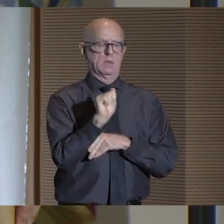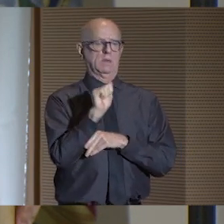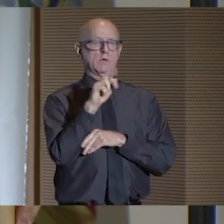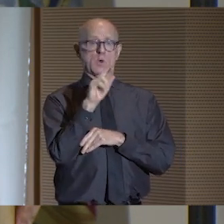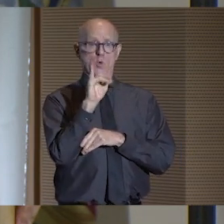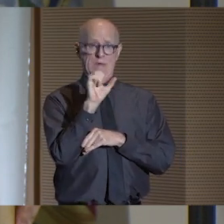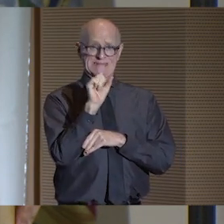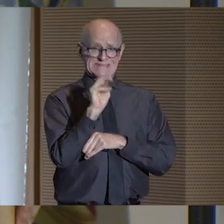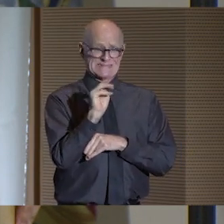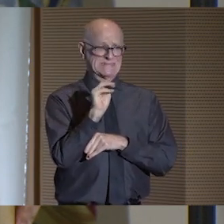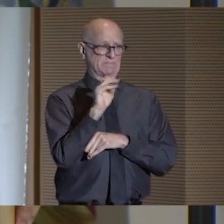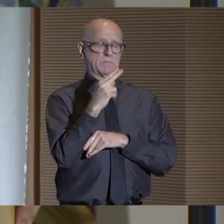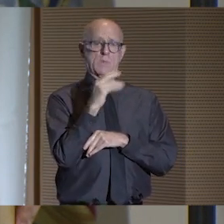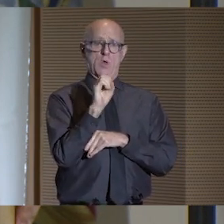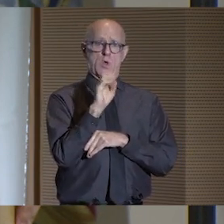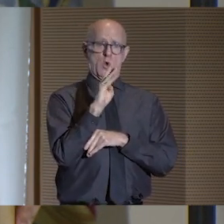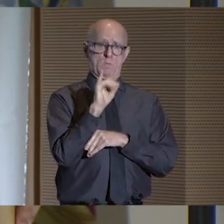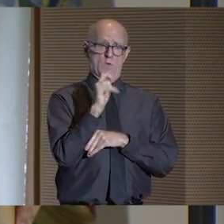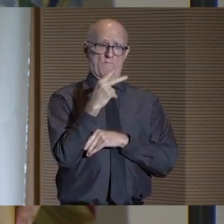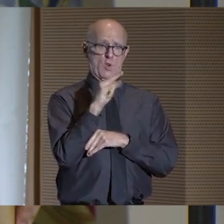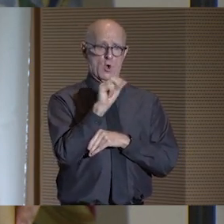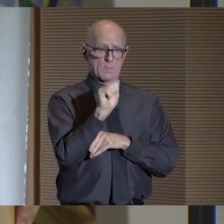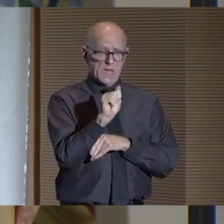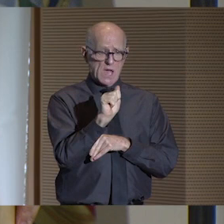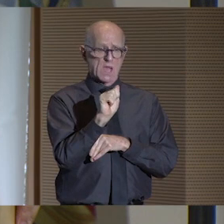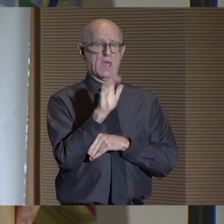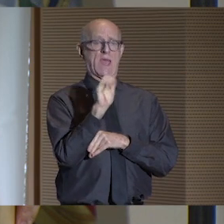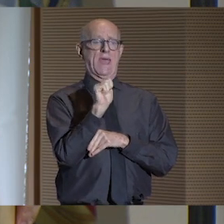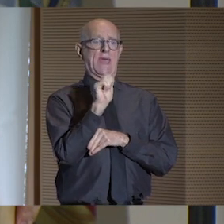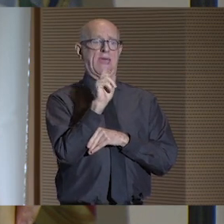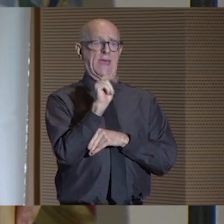racism, homophobia, anti-Asian bigotry,